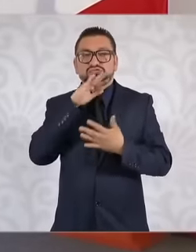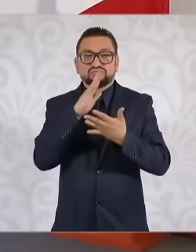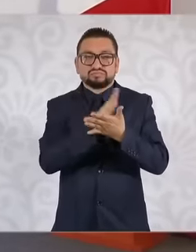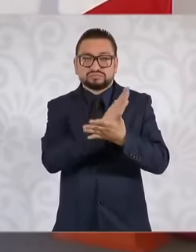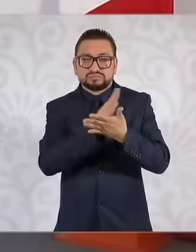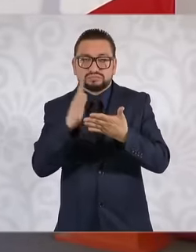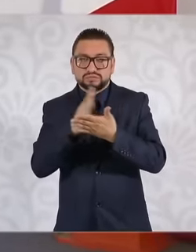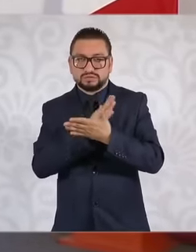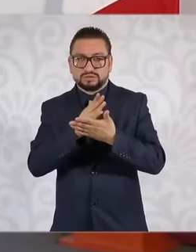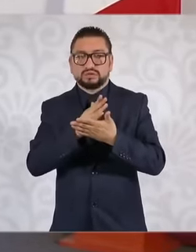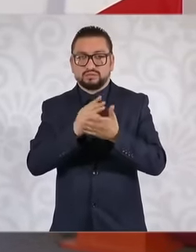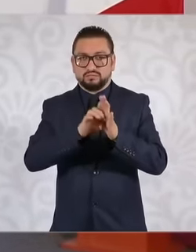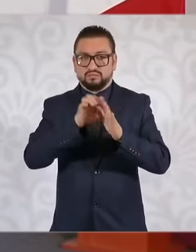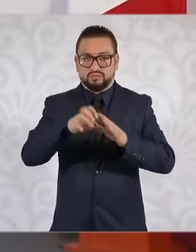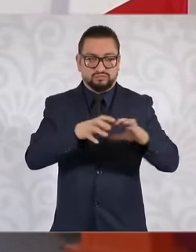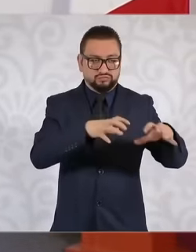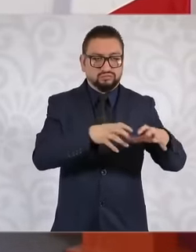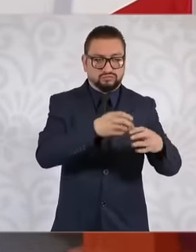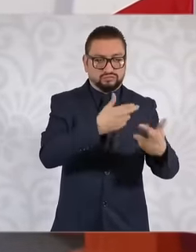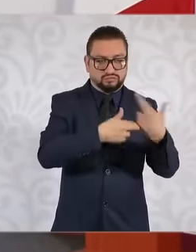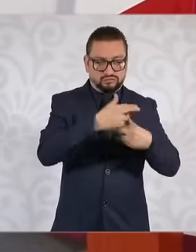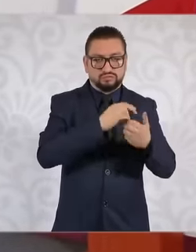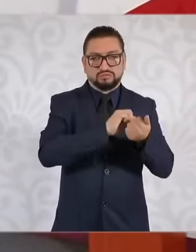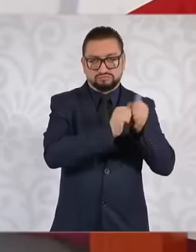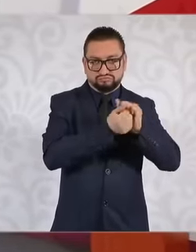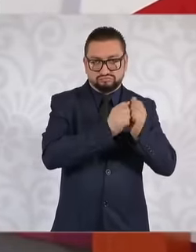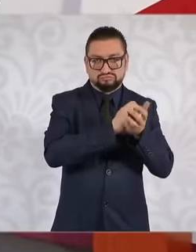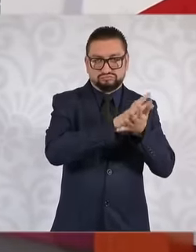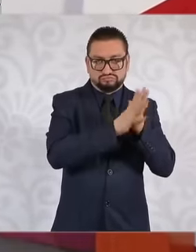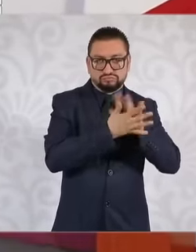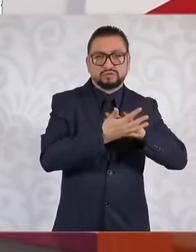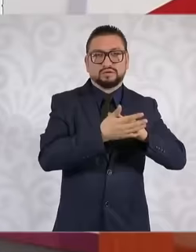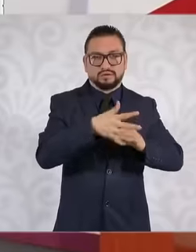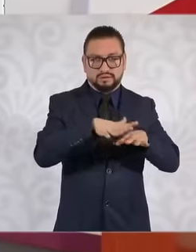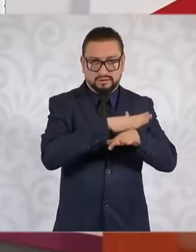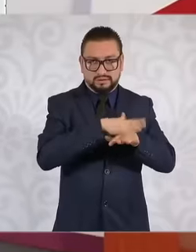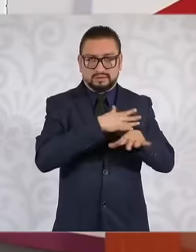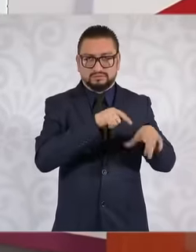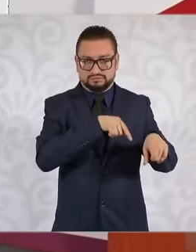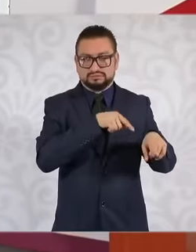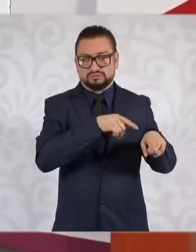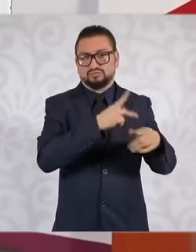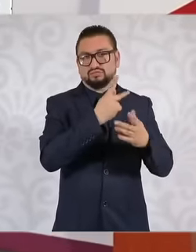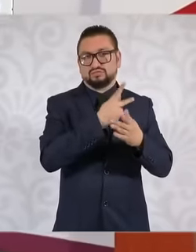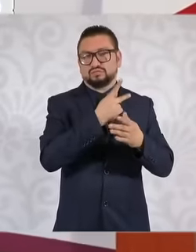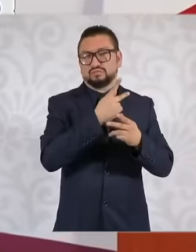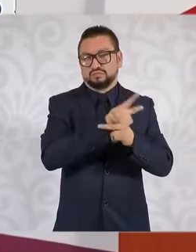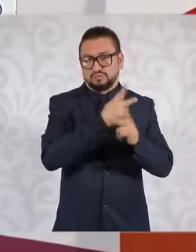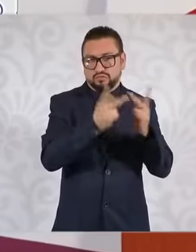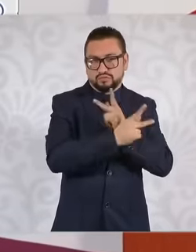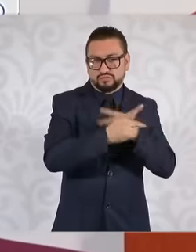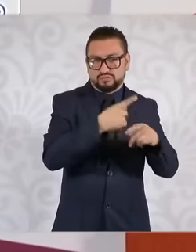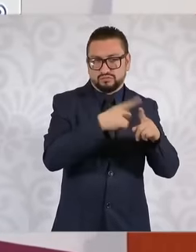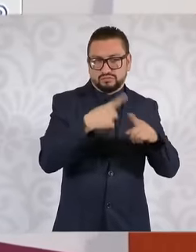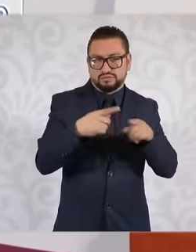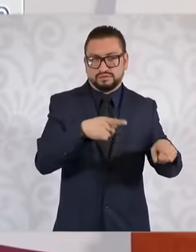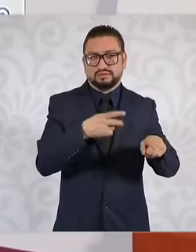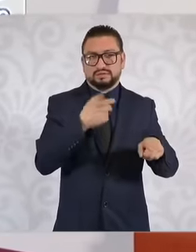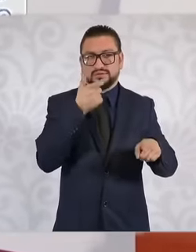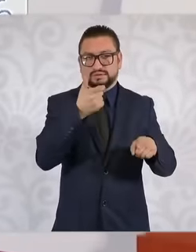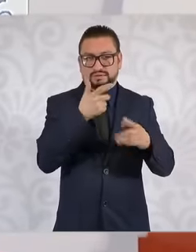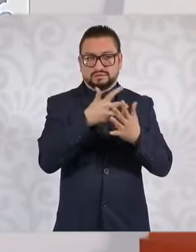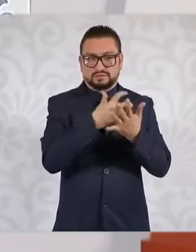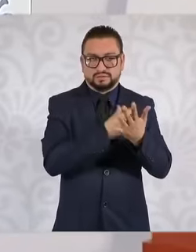inorganic can be recycled and used in other products and that's called the circular economy